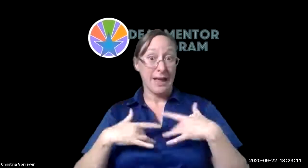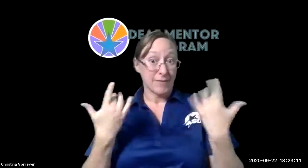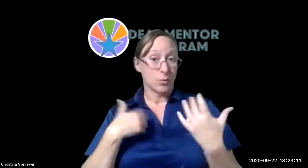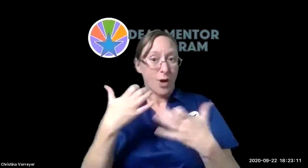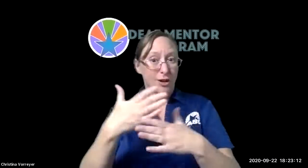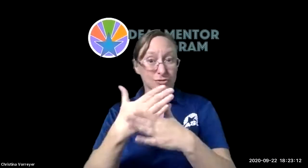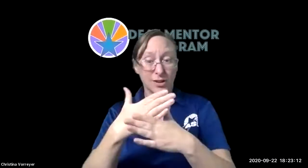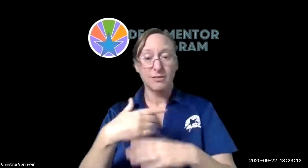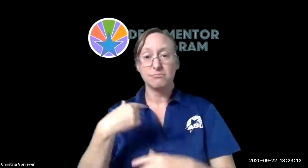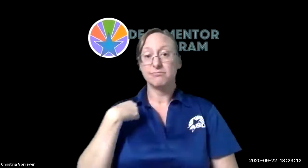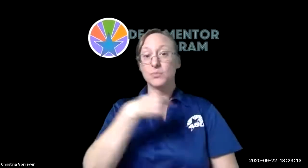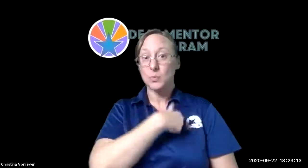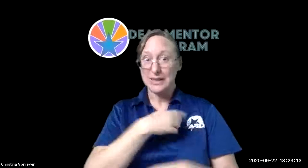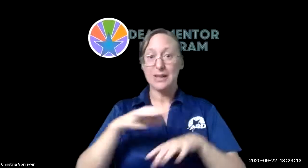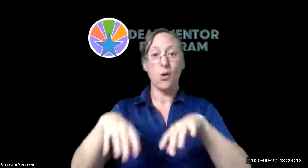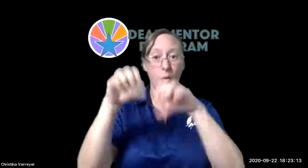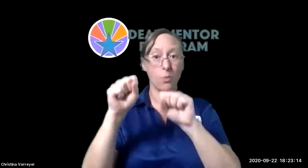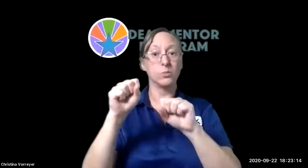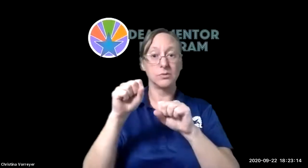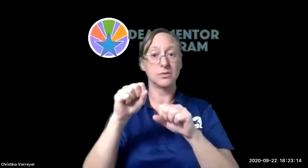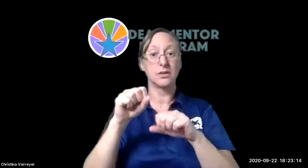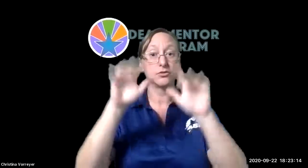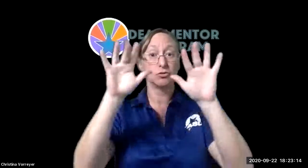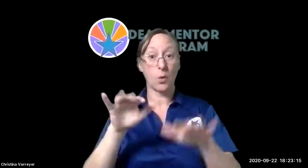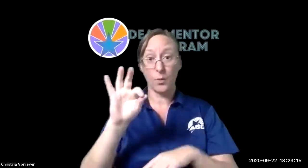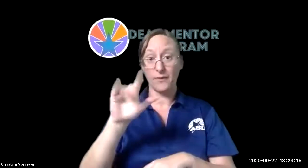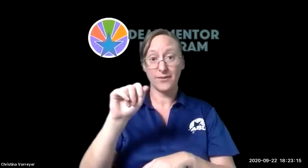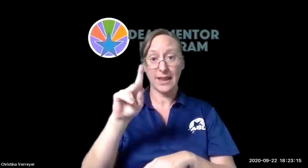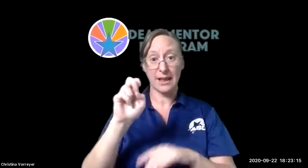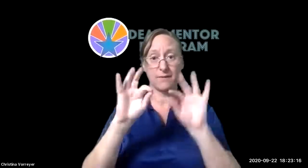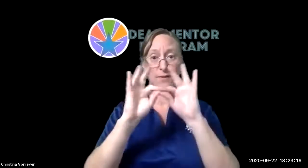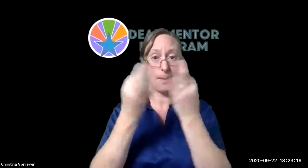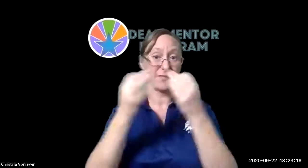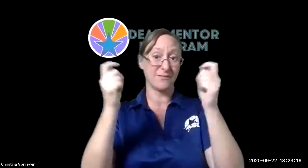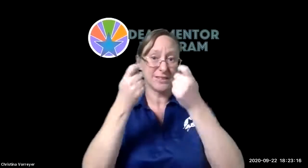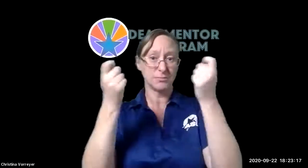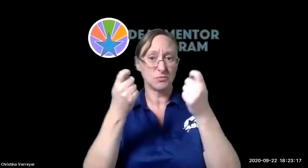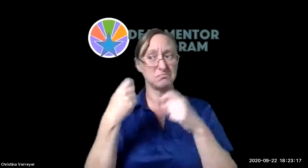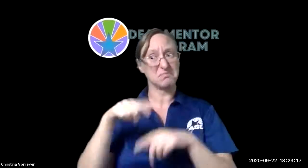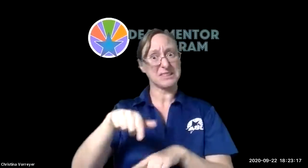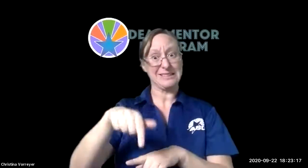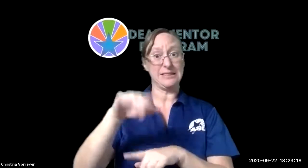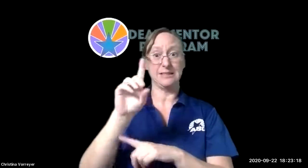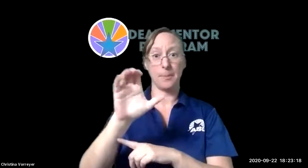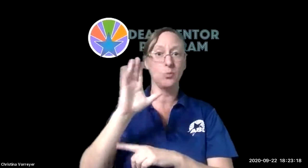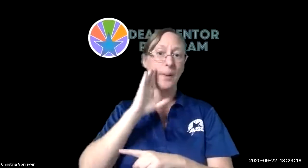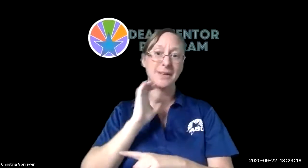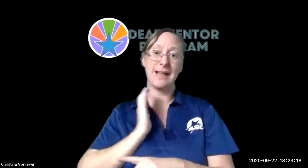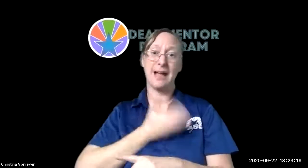this week for the second time two other events i'd like to share about one of them is the snowflake family